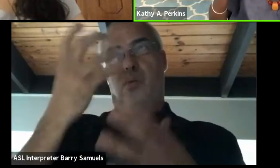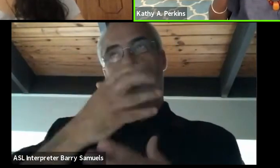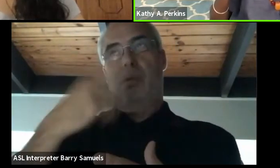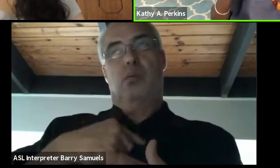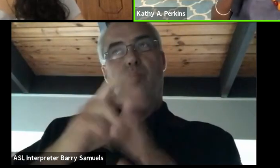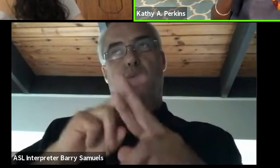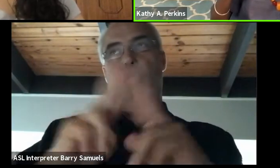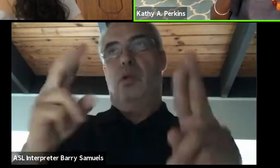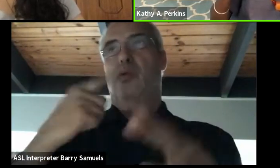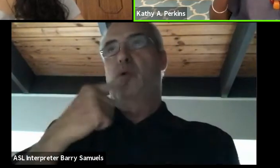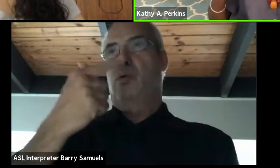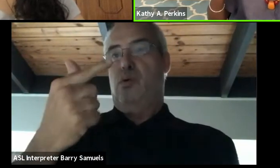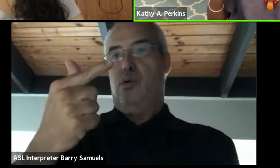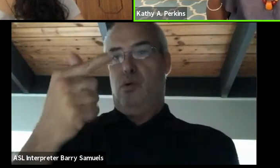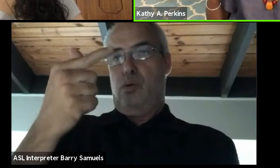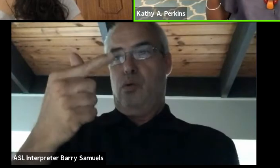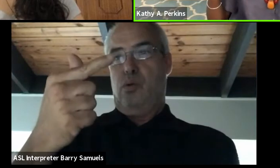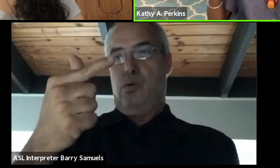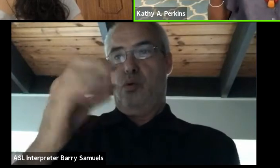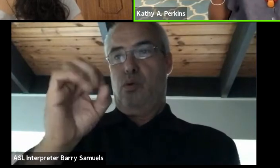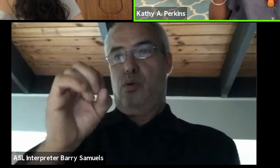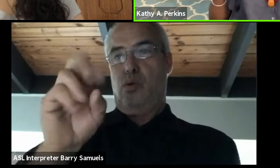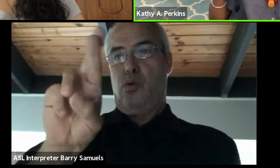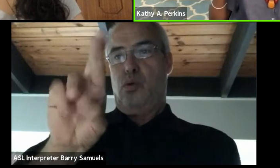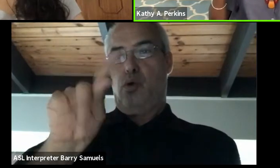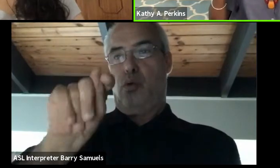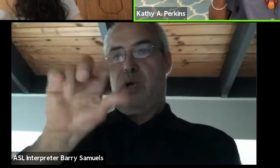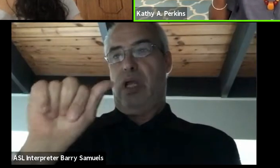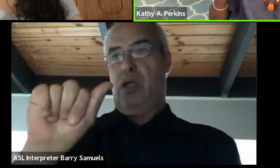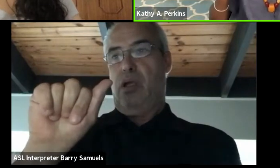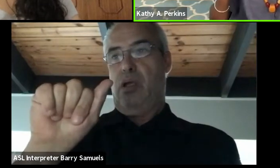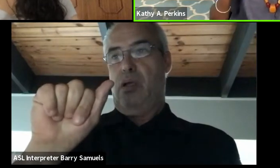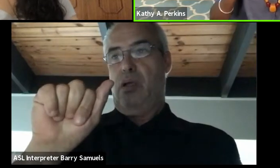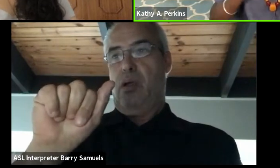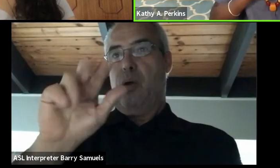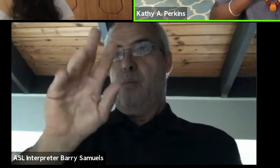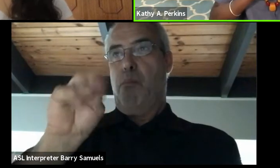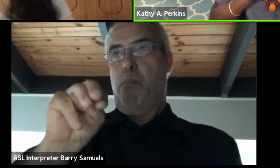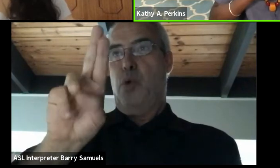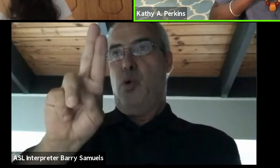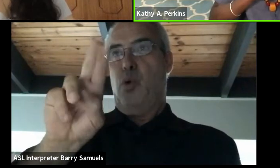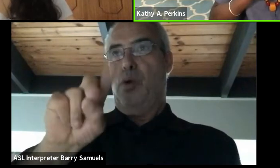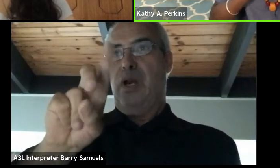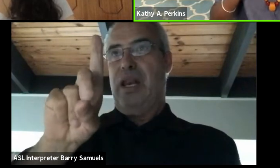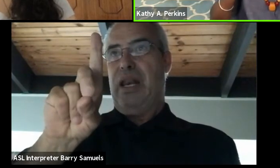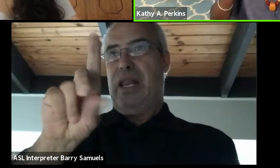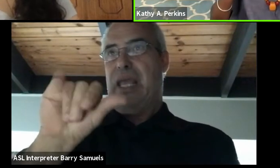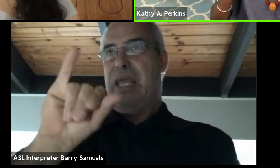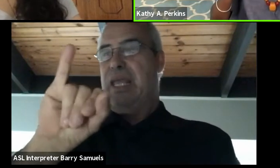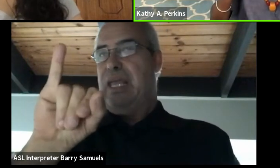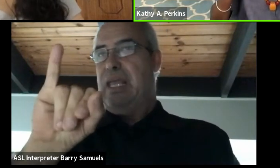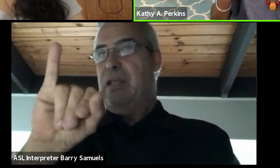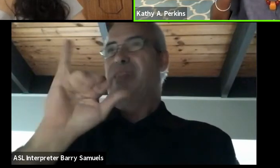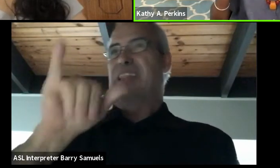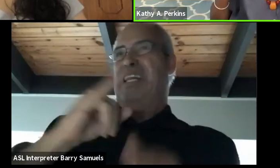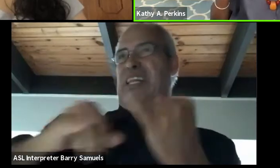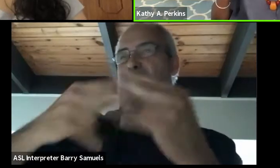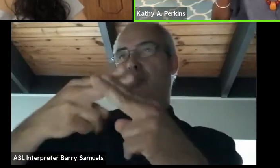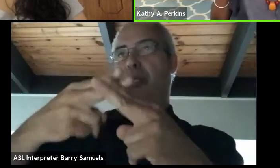Goretti Kyomuhendo, I always screw up her last name, because they had started this group